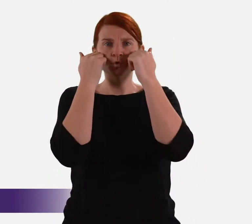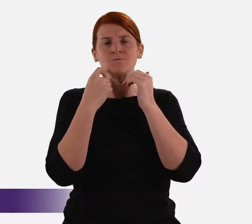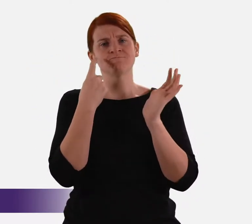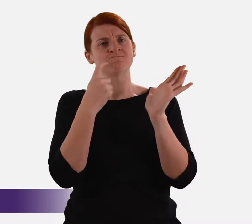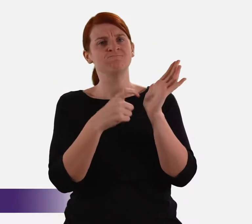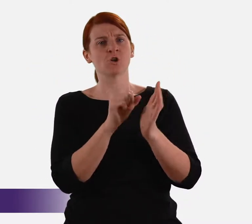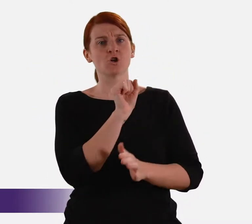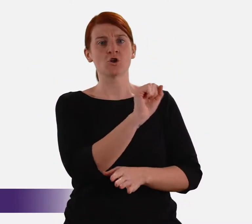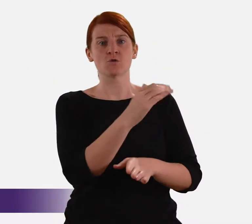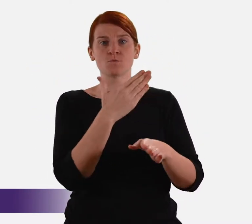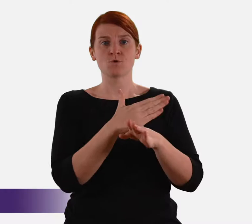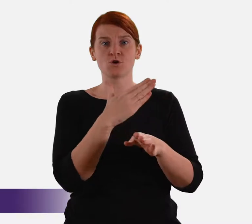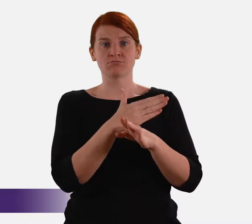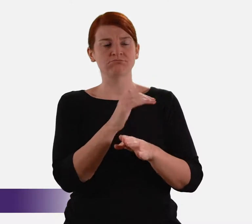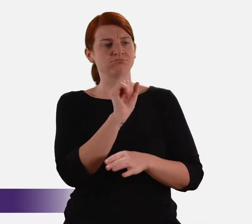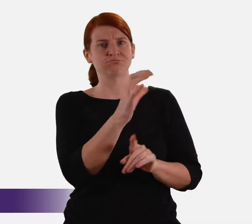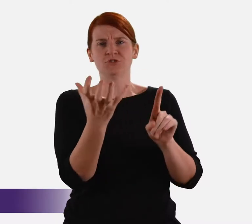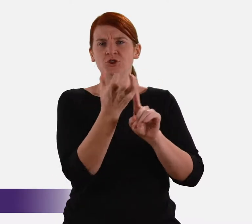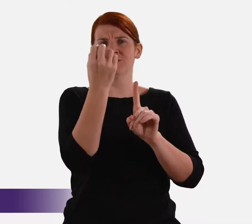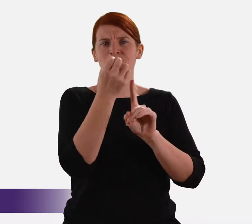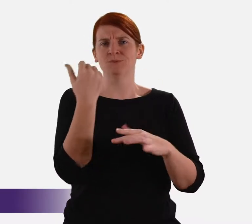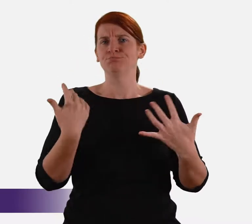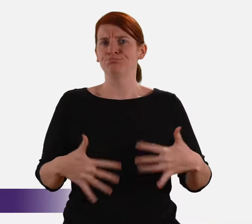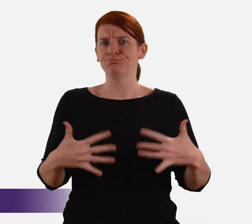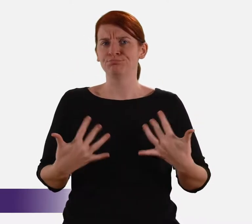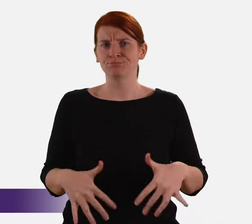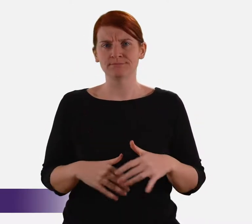is a testament to her achievements.